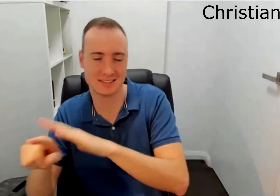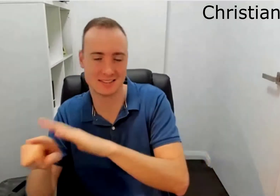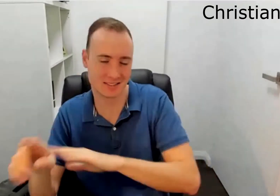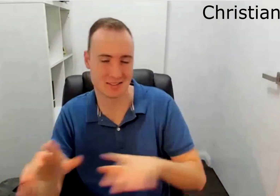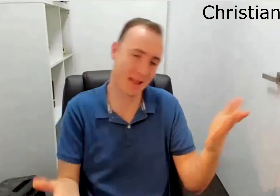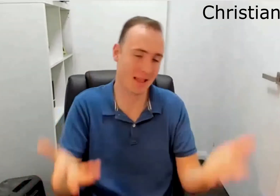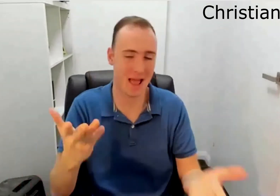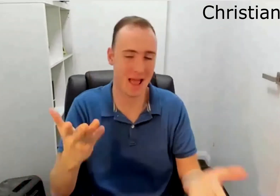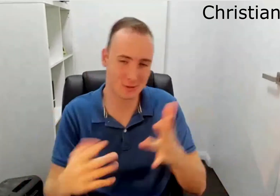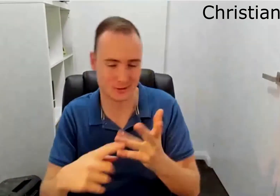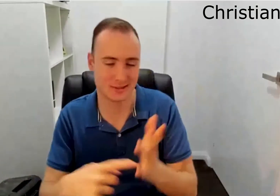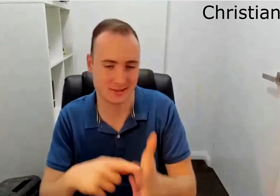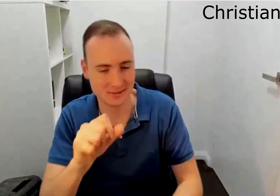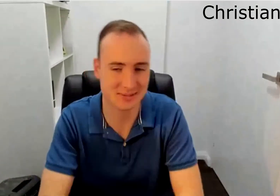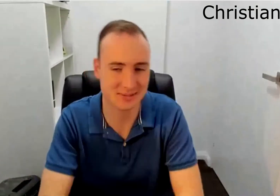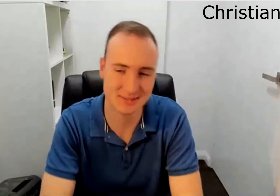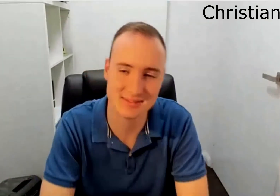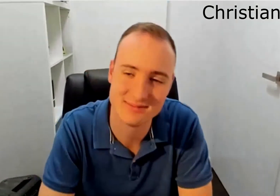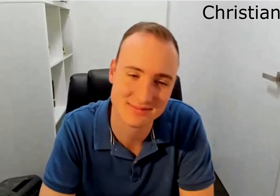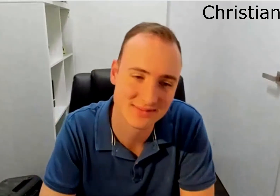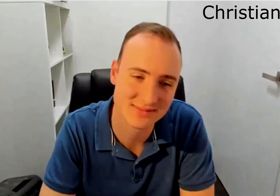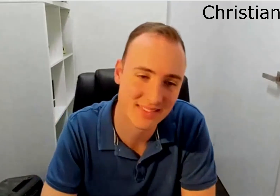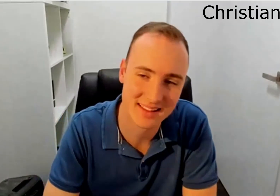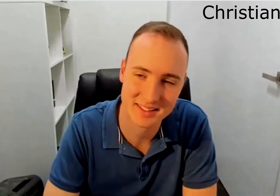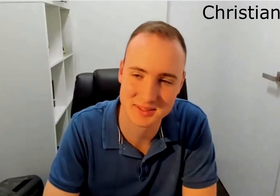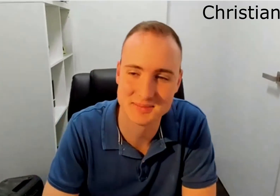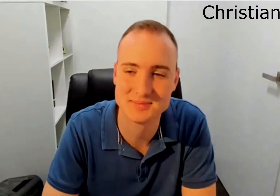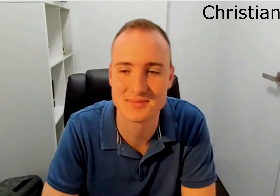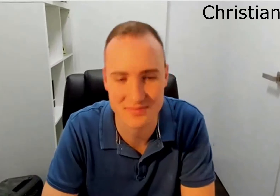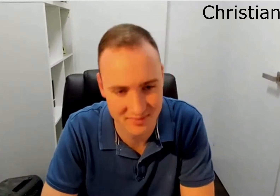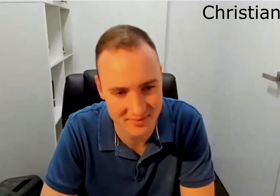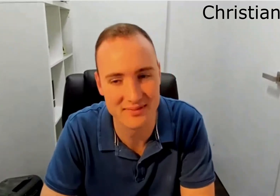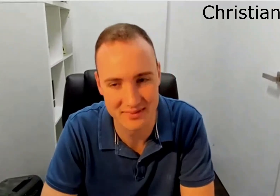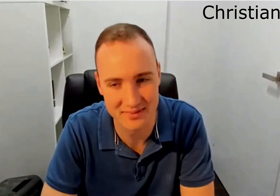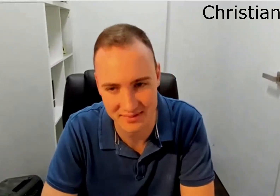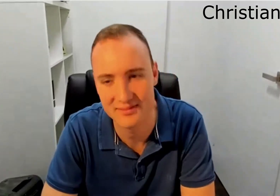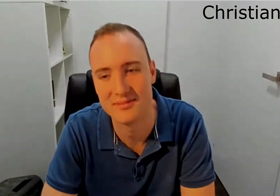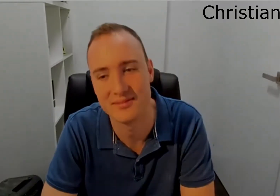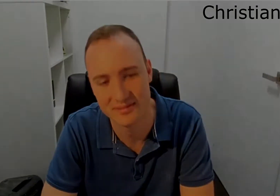I try to exercise and get time away from the computer as well. Get out and about when I can